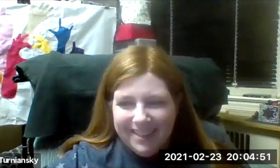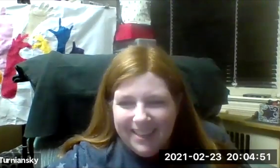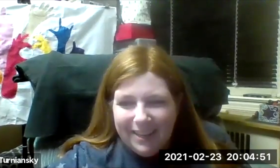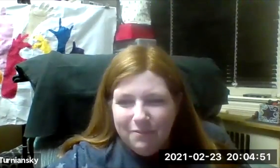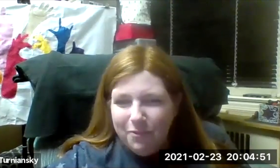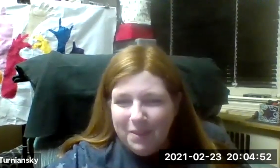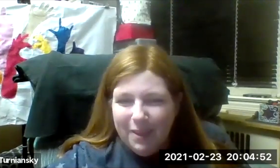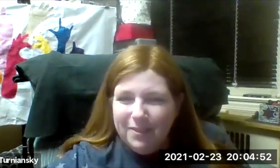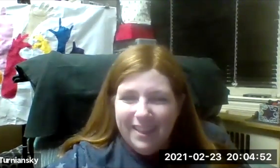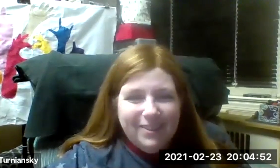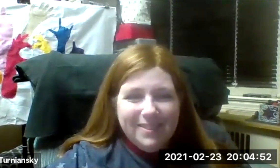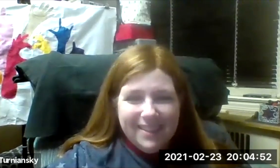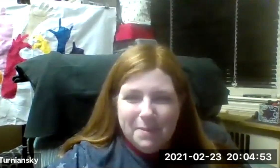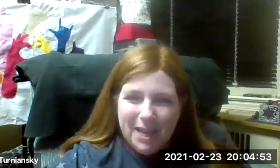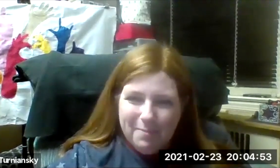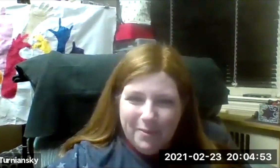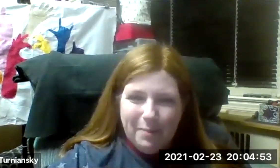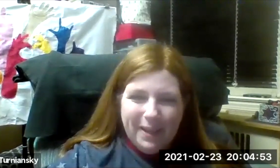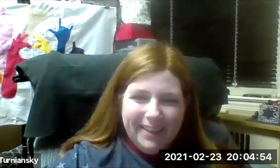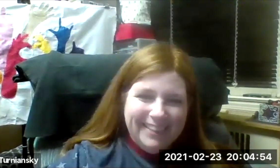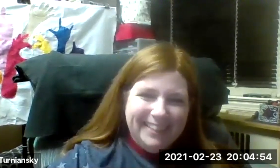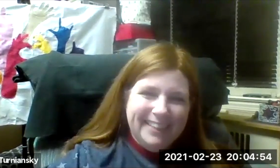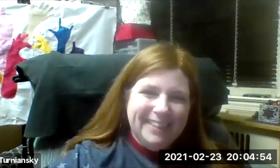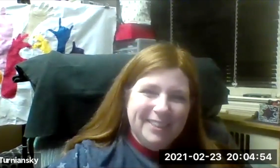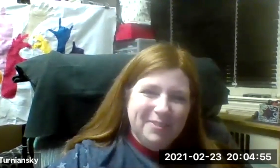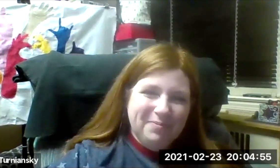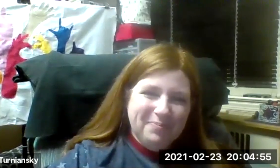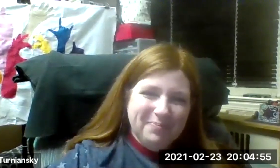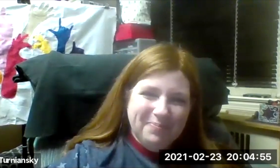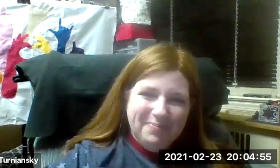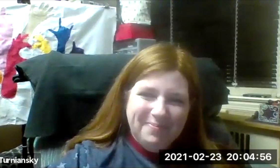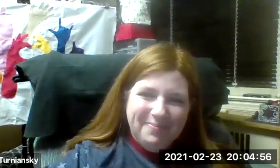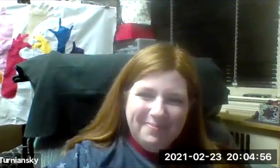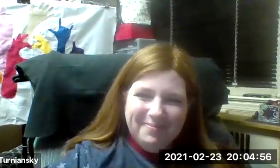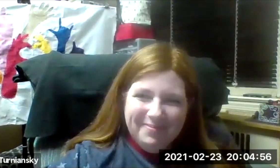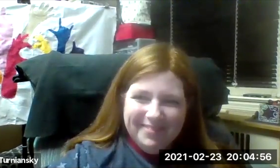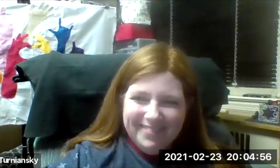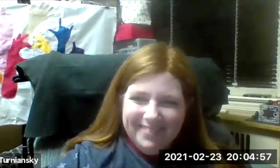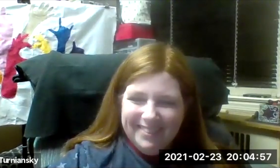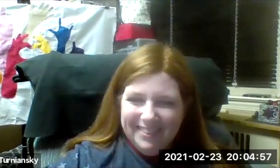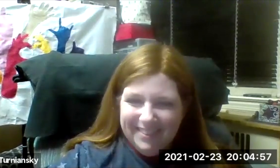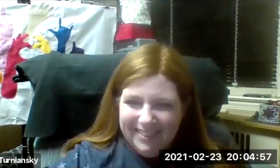and inform them that you did become a rabbi